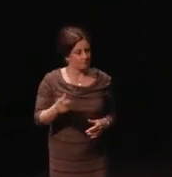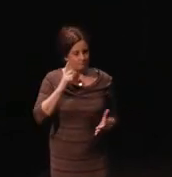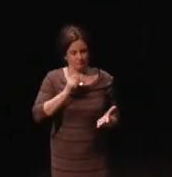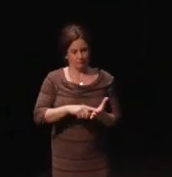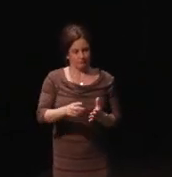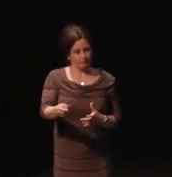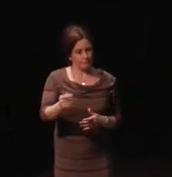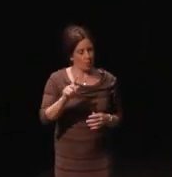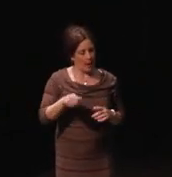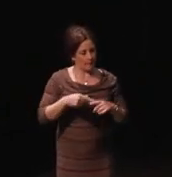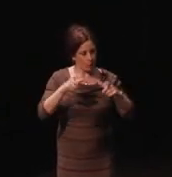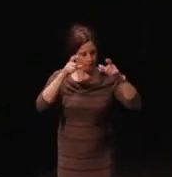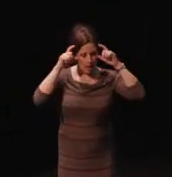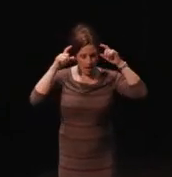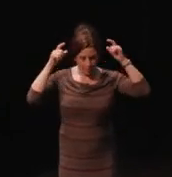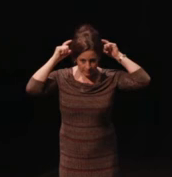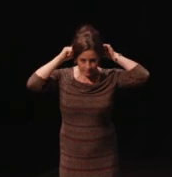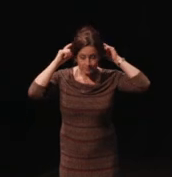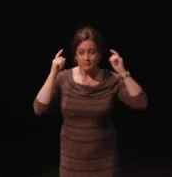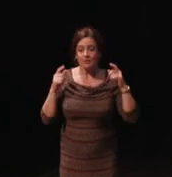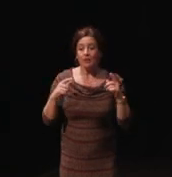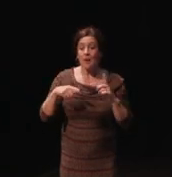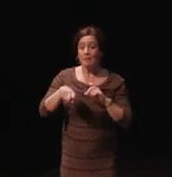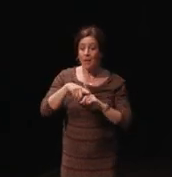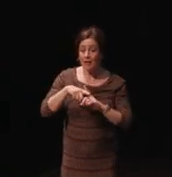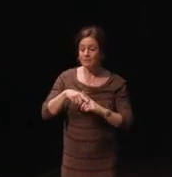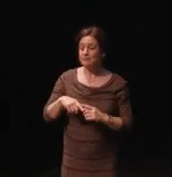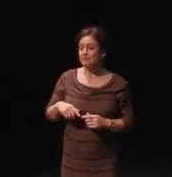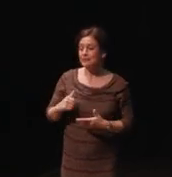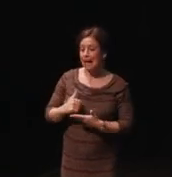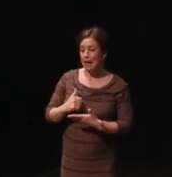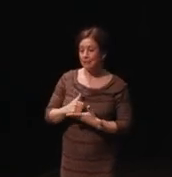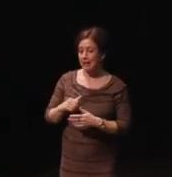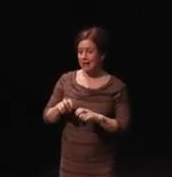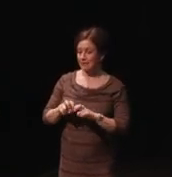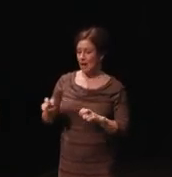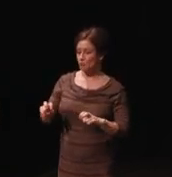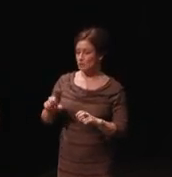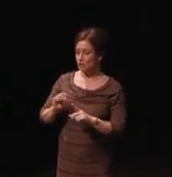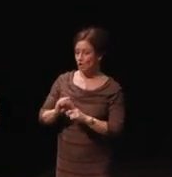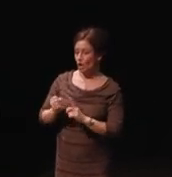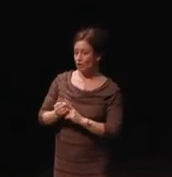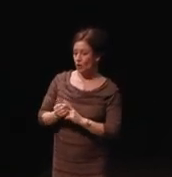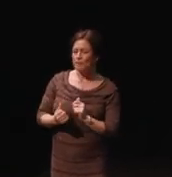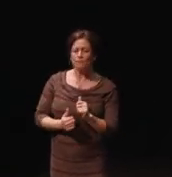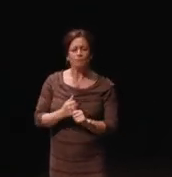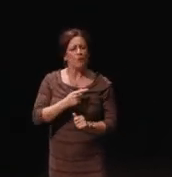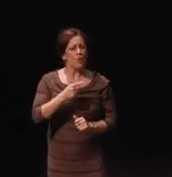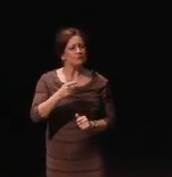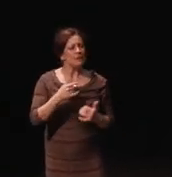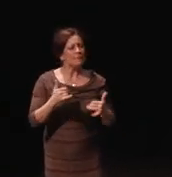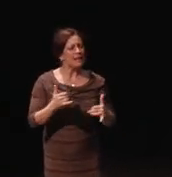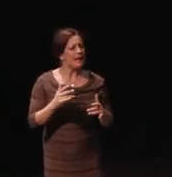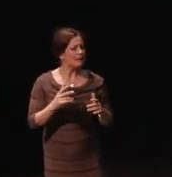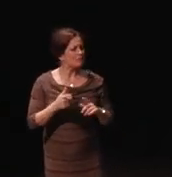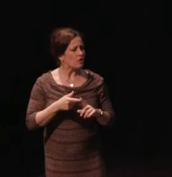Plus side is, it also helped the couch scenario. Most people are playing console games from their couch.